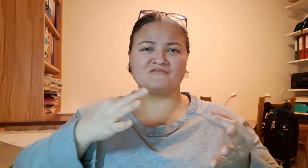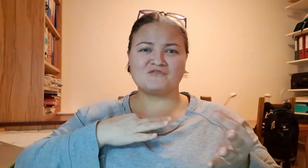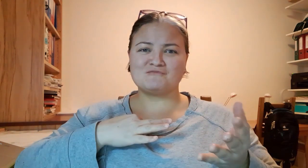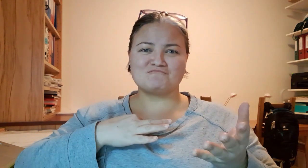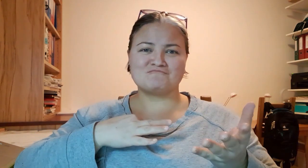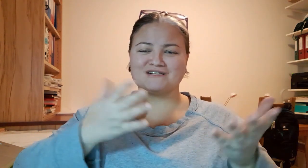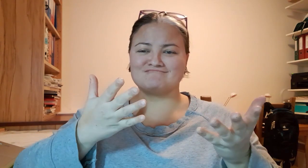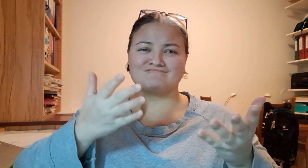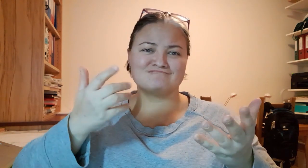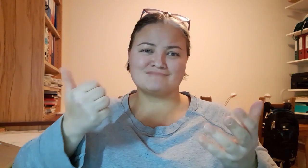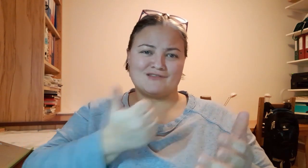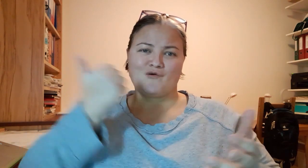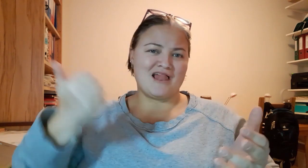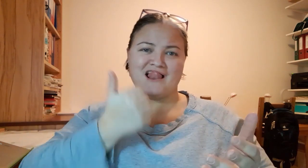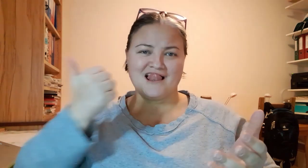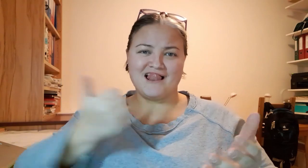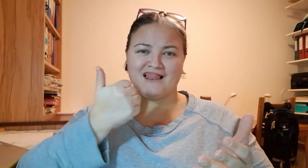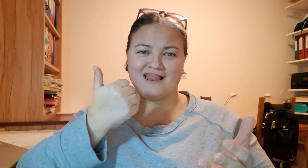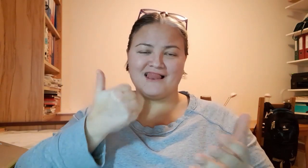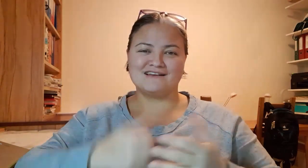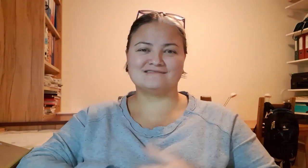For me ...thats just awesome.